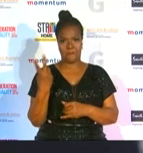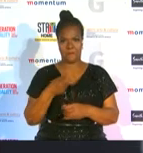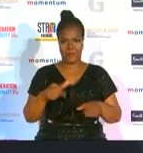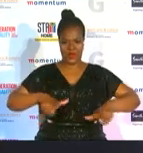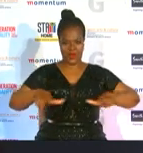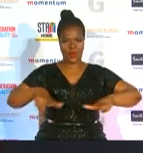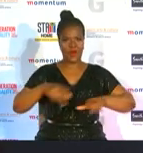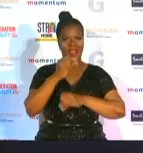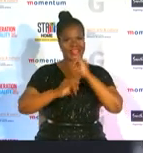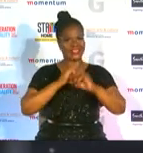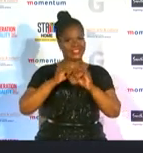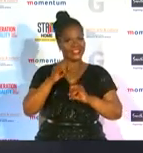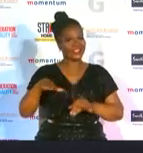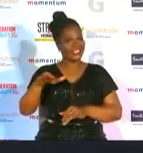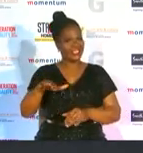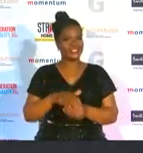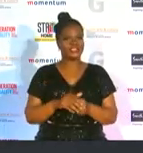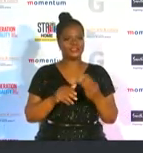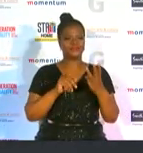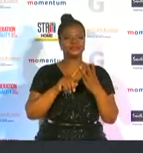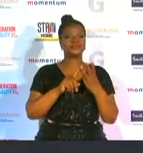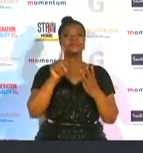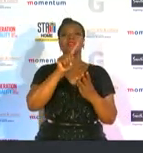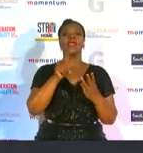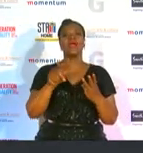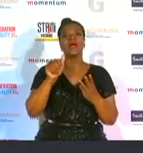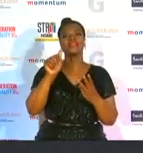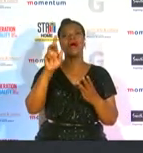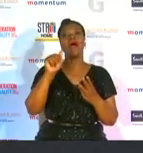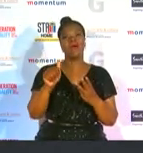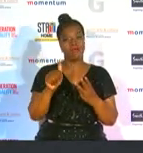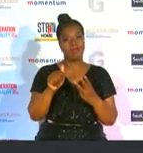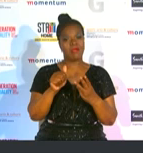stages and zara bodiet zara has an impressive